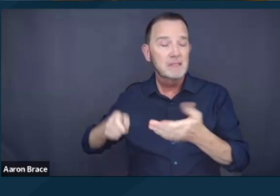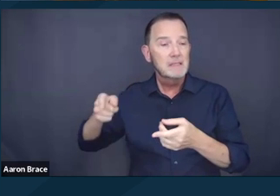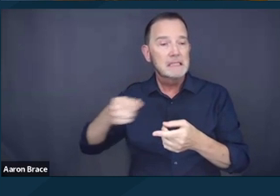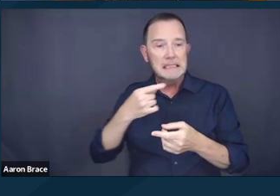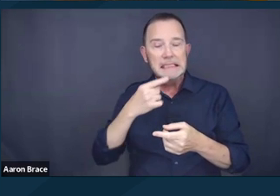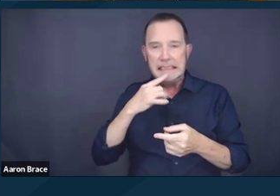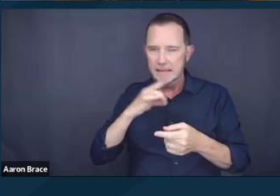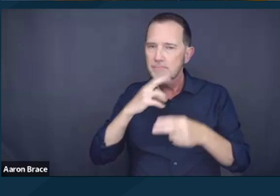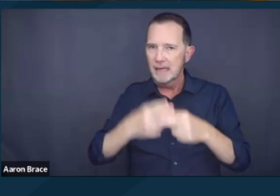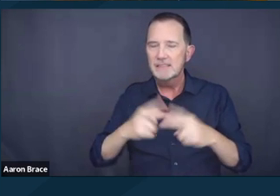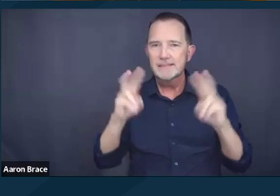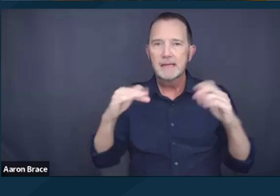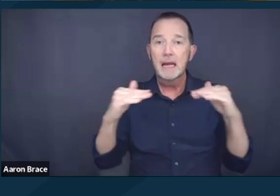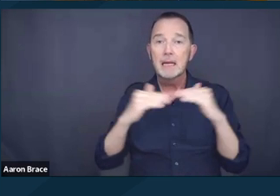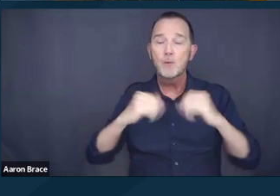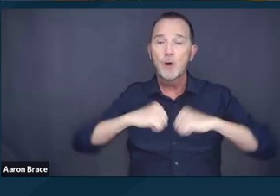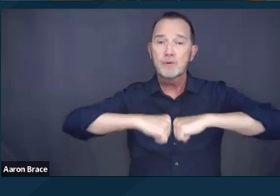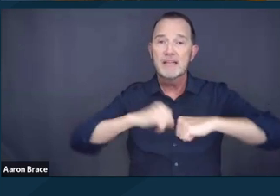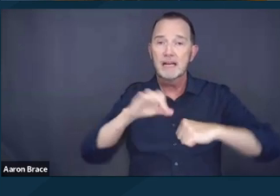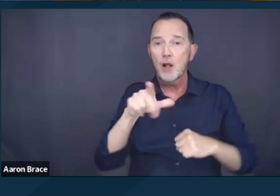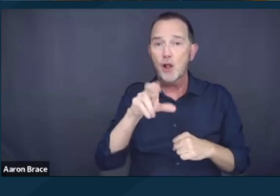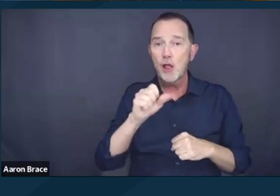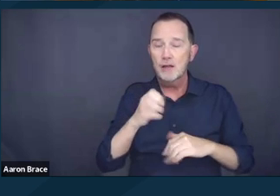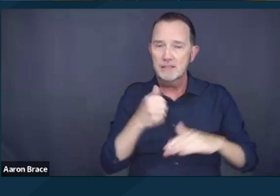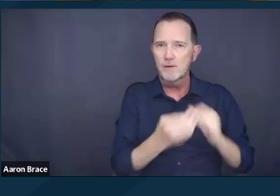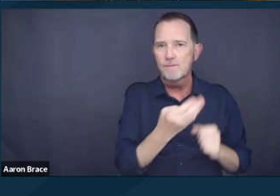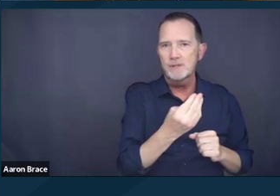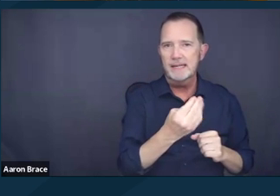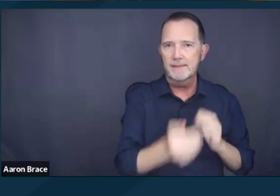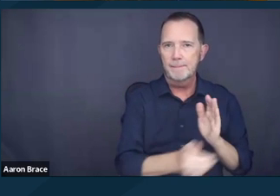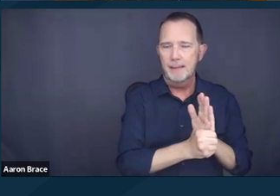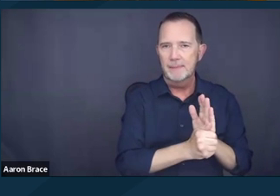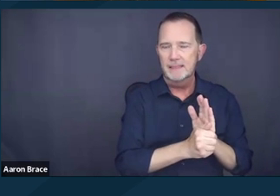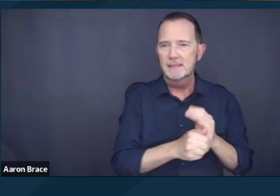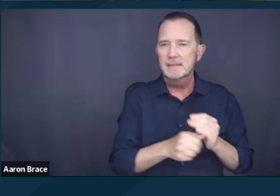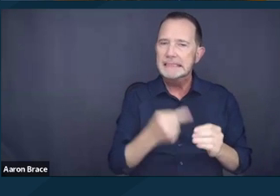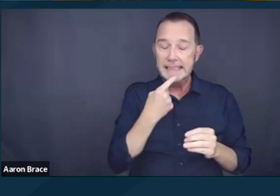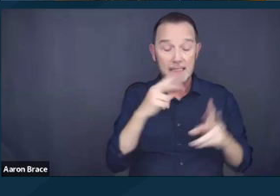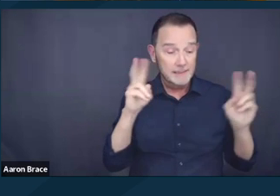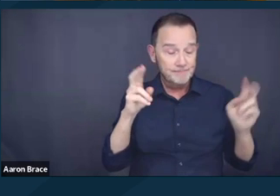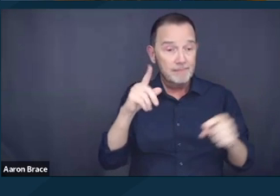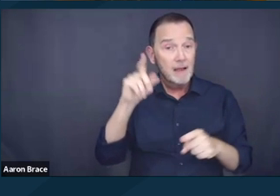of the 14th Amendment very subtly for its role in preventing governments from adopting what's called,